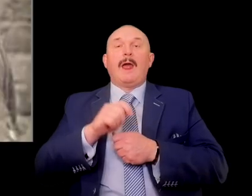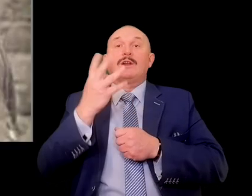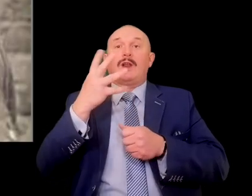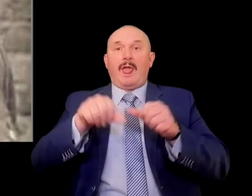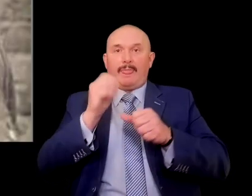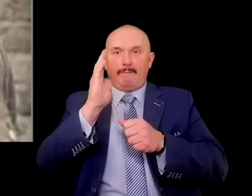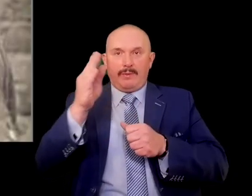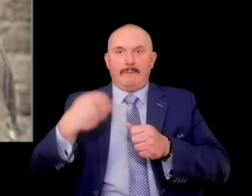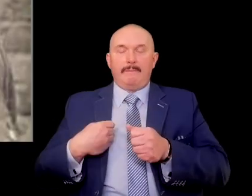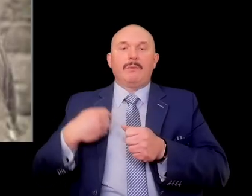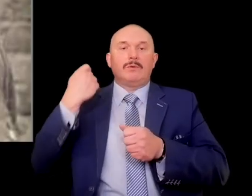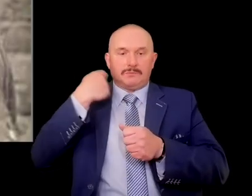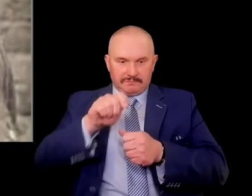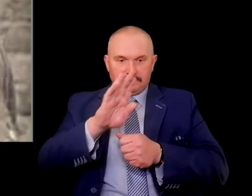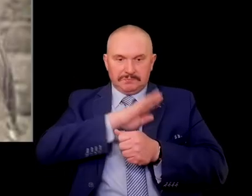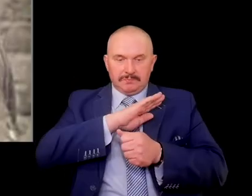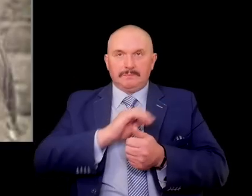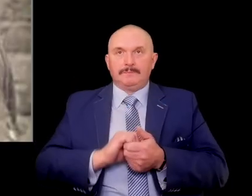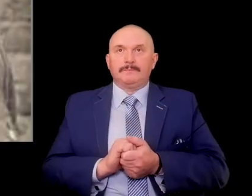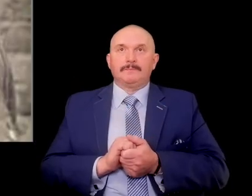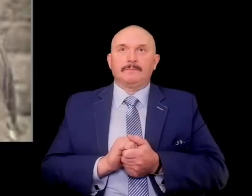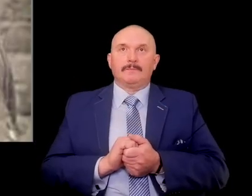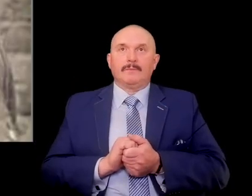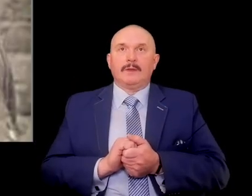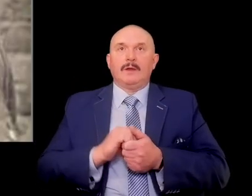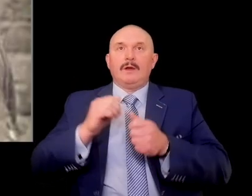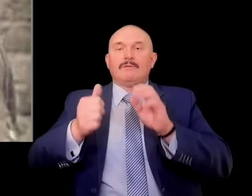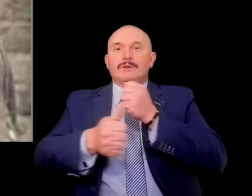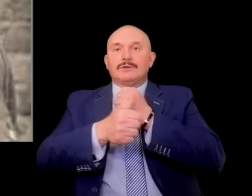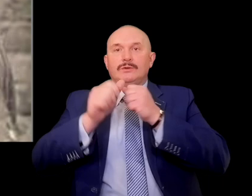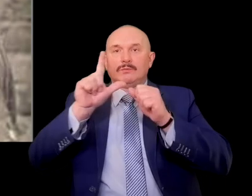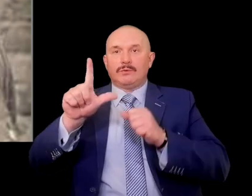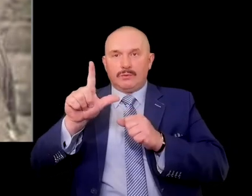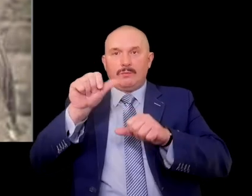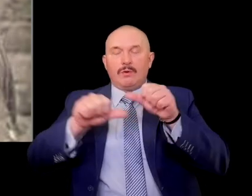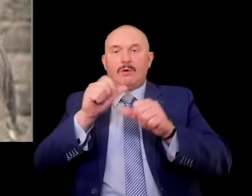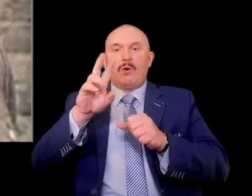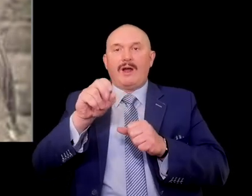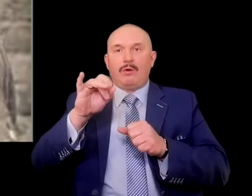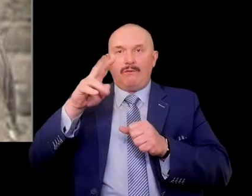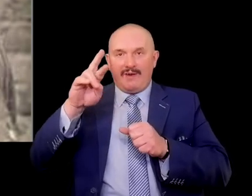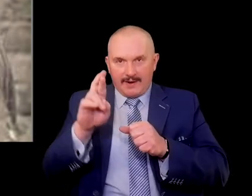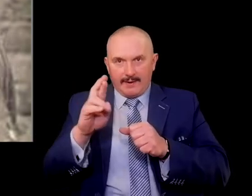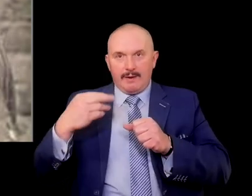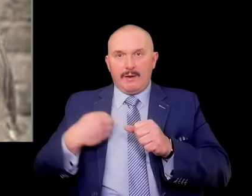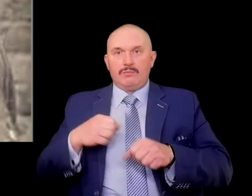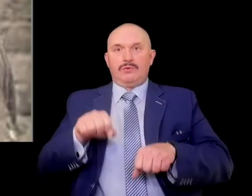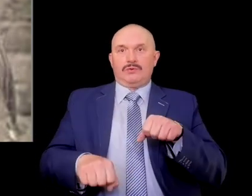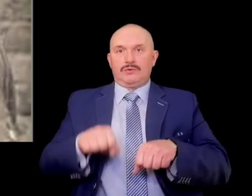In 1962 the trial of Kurt Eimann began.